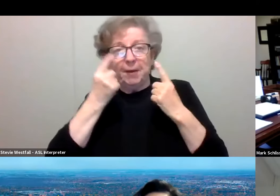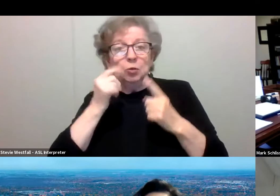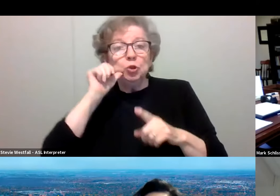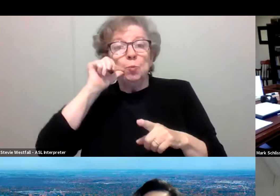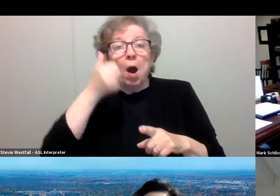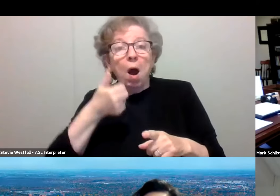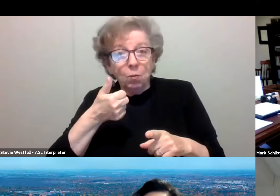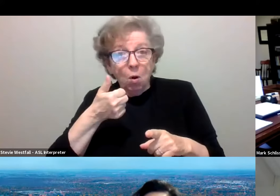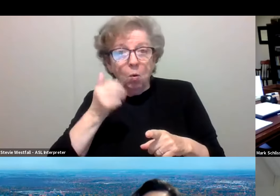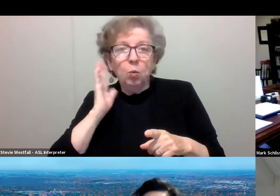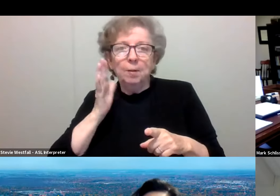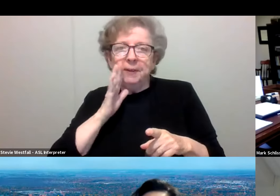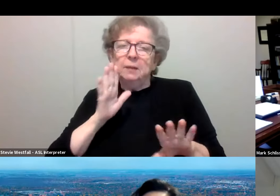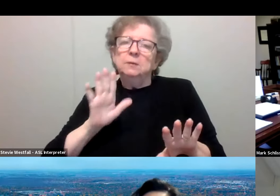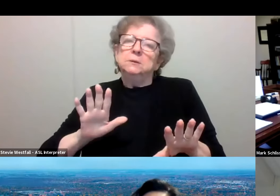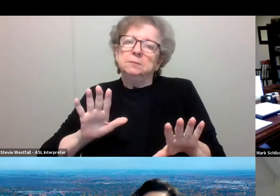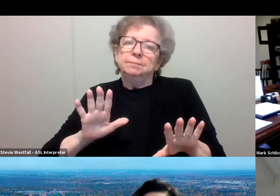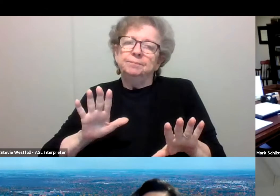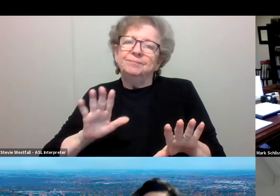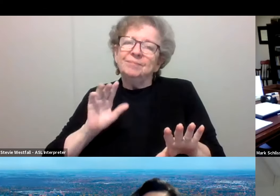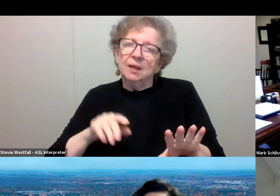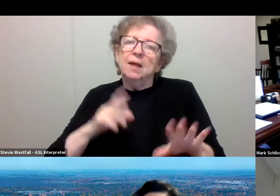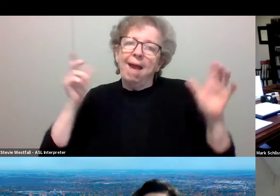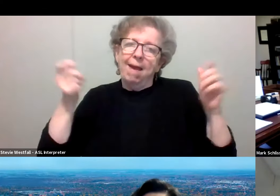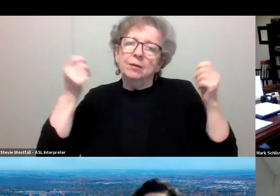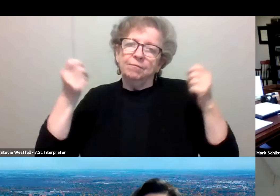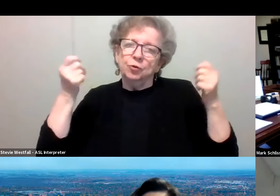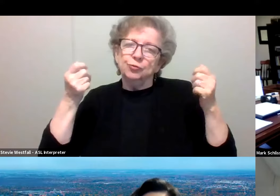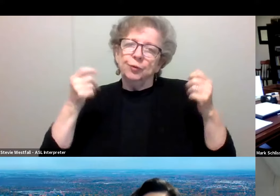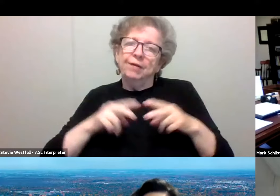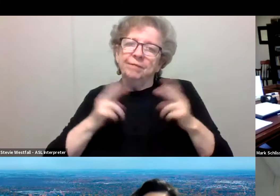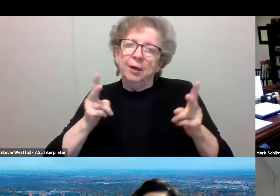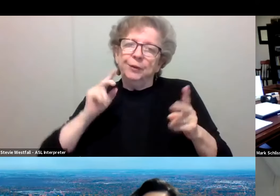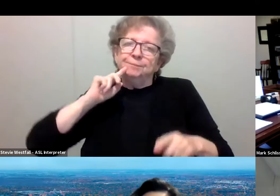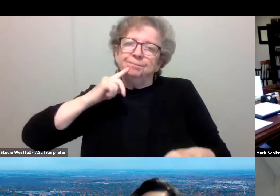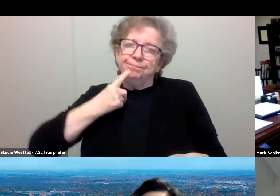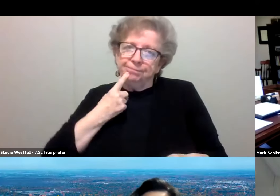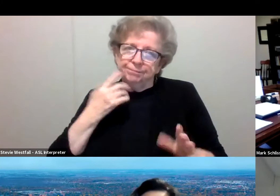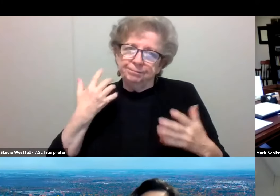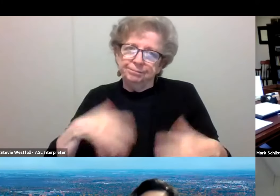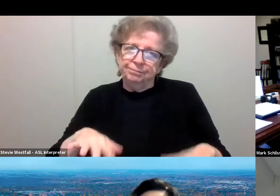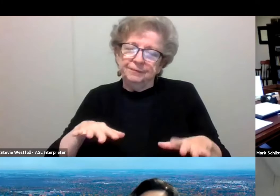a very solemn and important anniversary for our nation, but it's also 18 months from the day